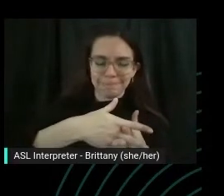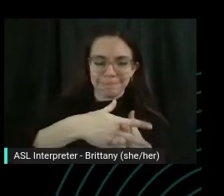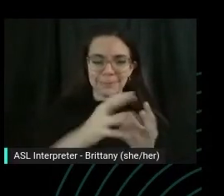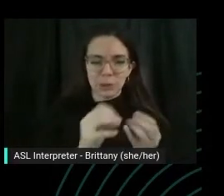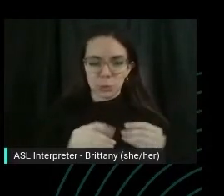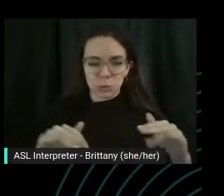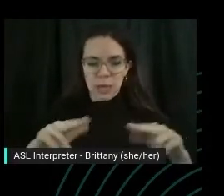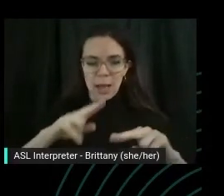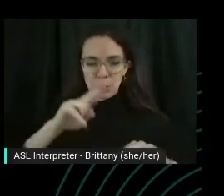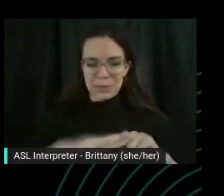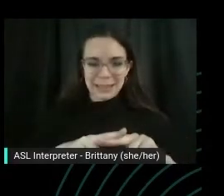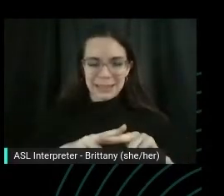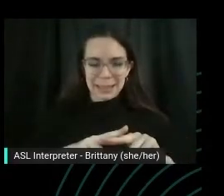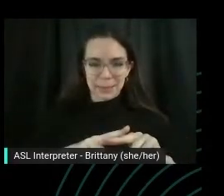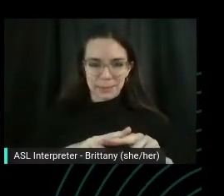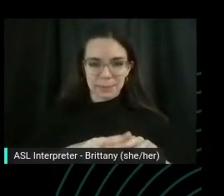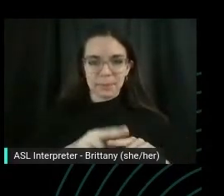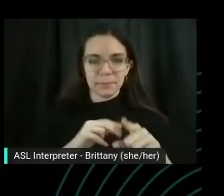as you lower the right elbow.